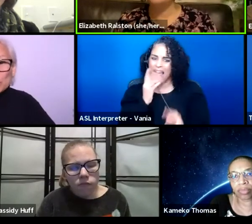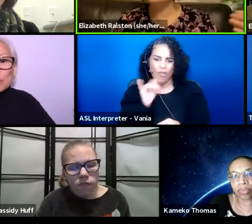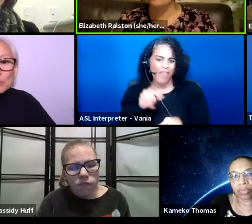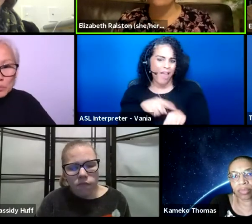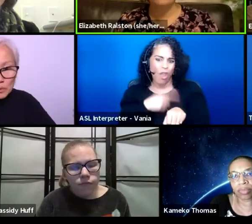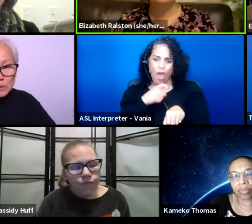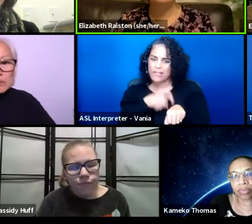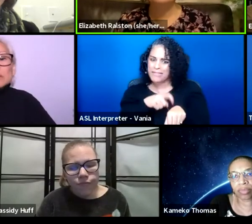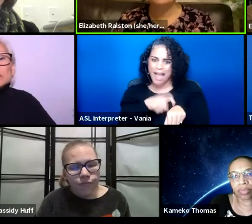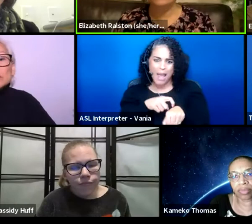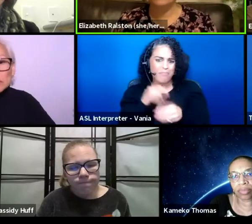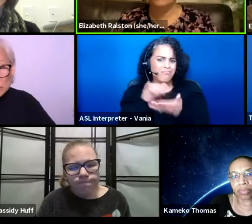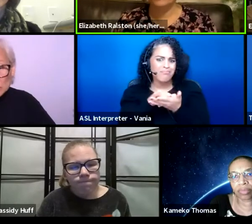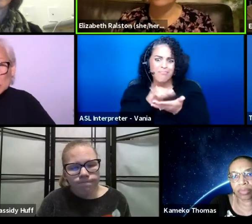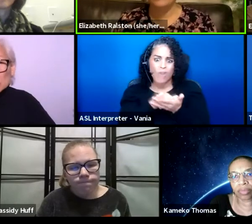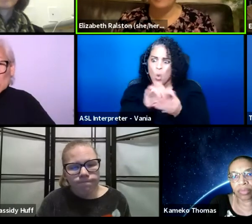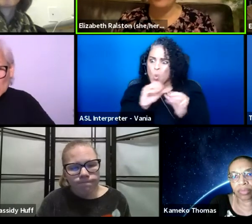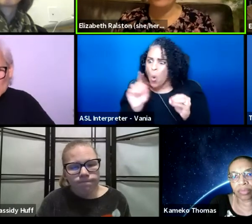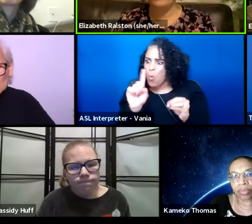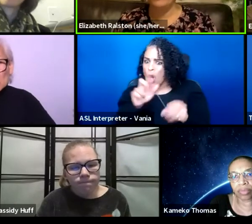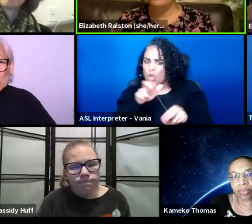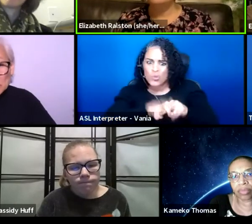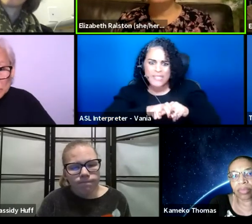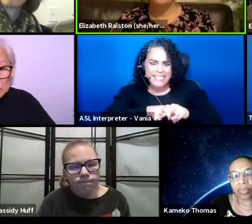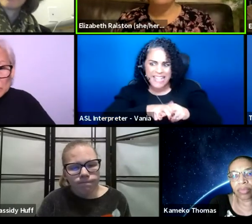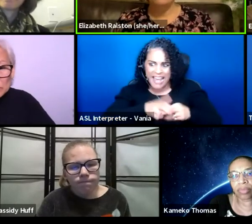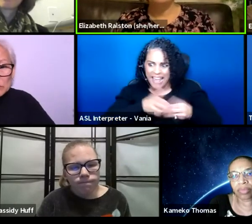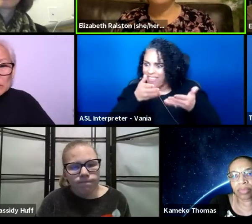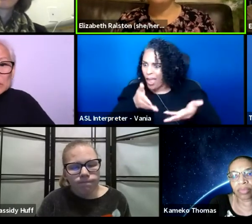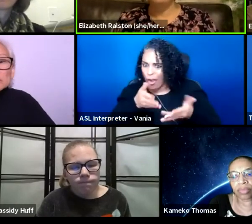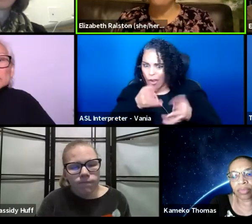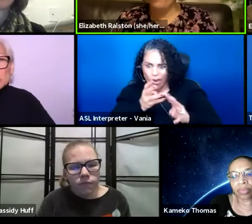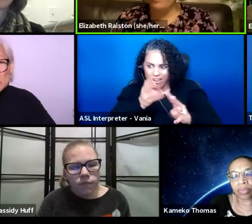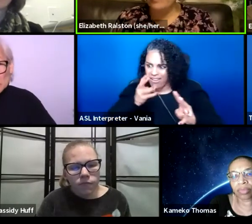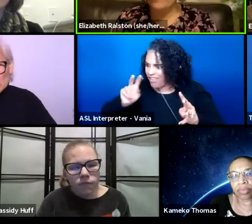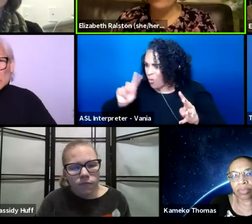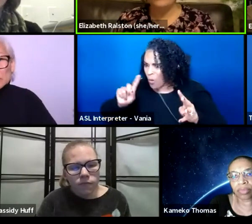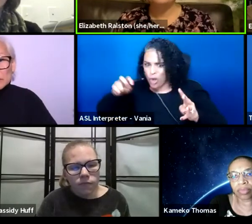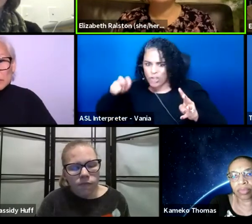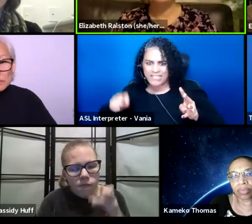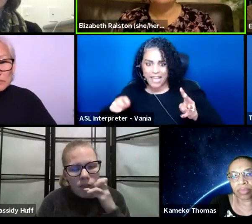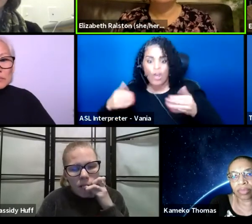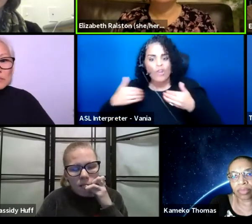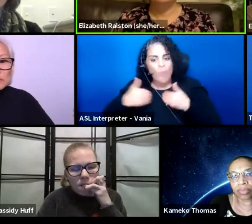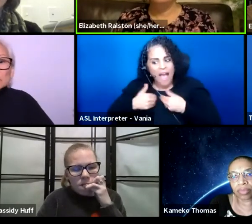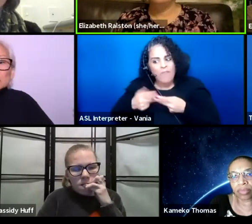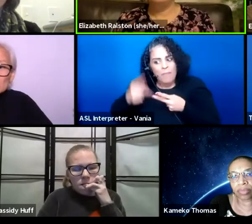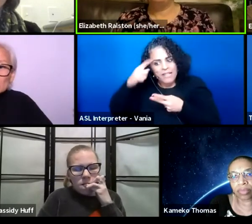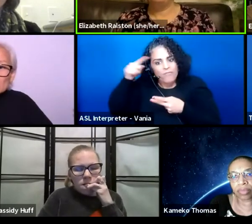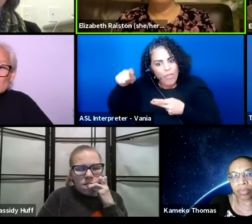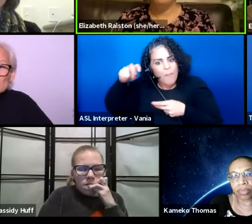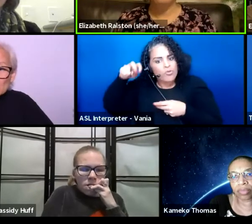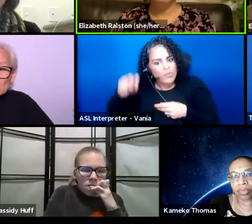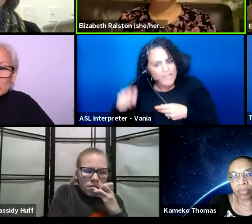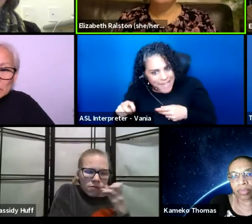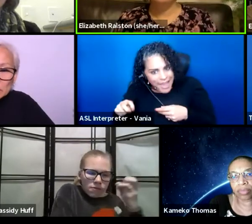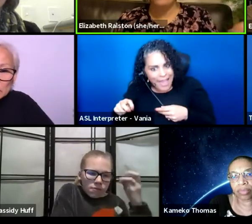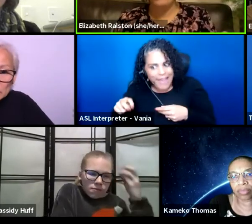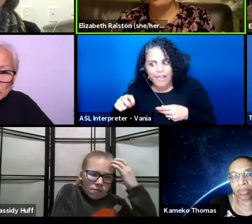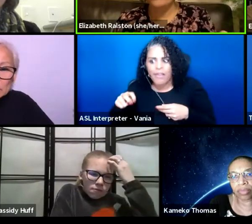and there's nowhere to sit, for example. So having a place for them to sit with a card